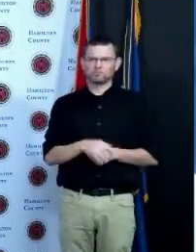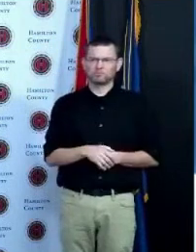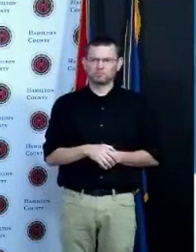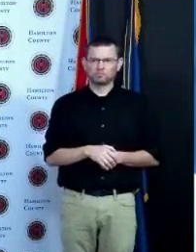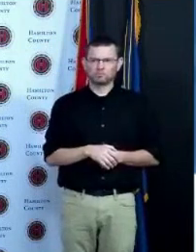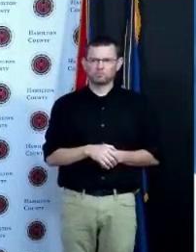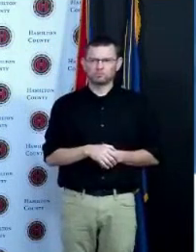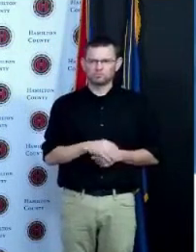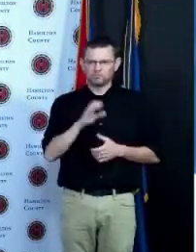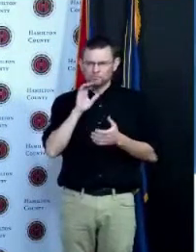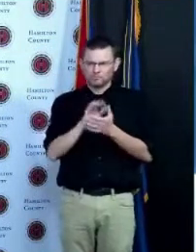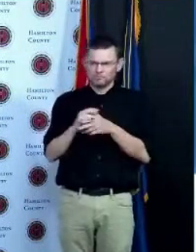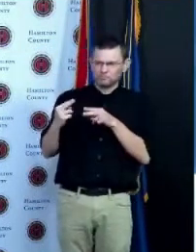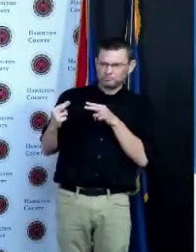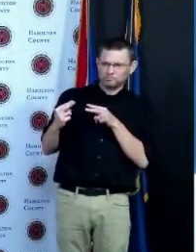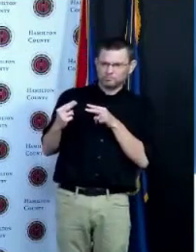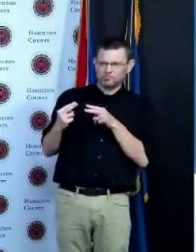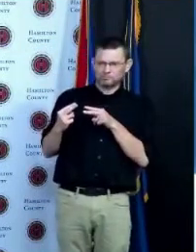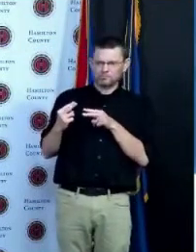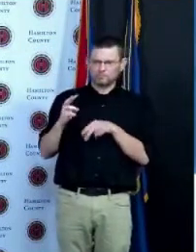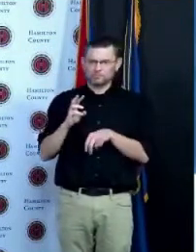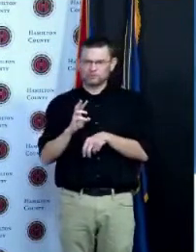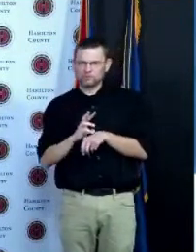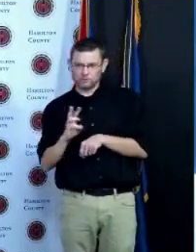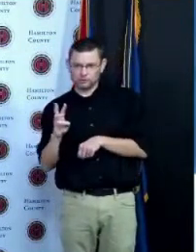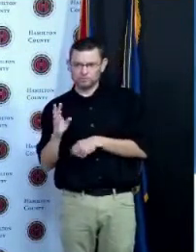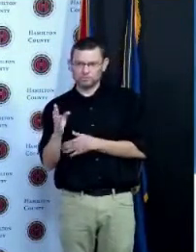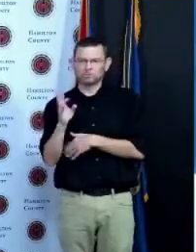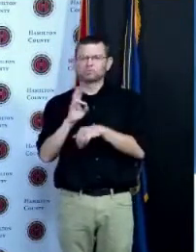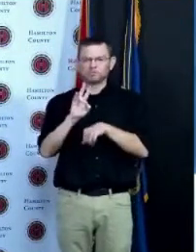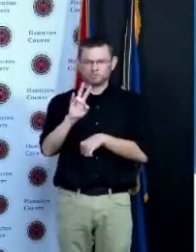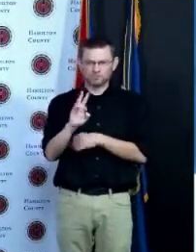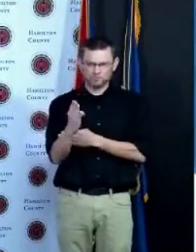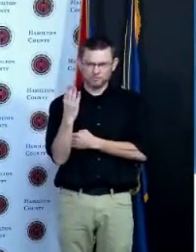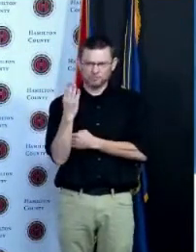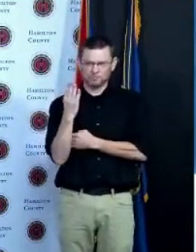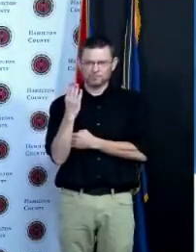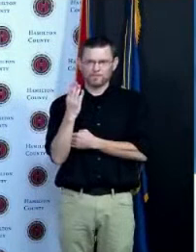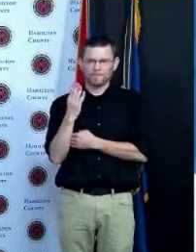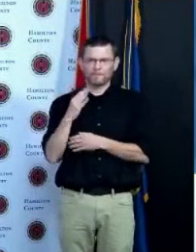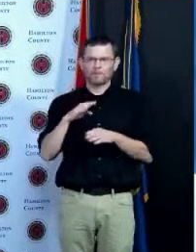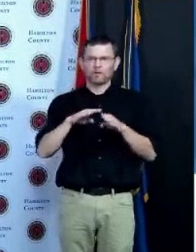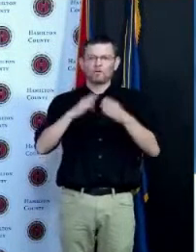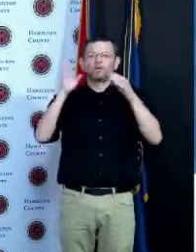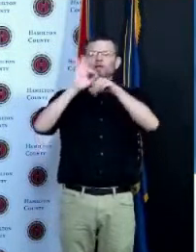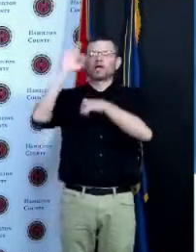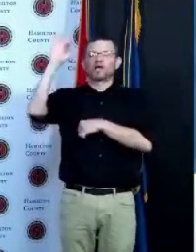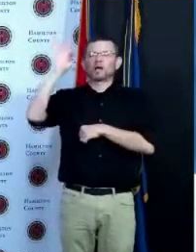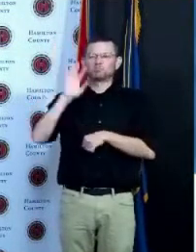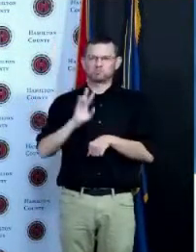to open at nine o'clock and in actuality over five thousand cars were lined up from the day before